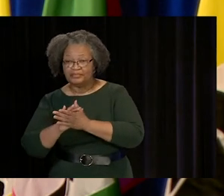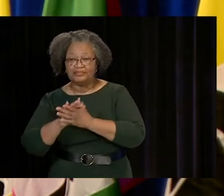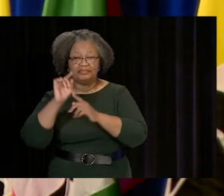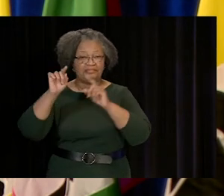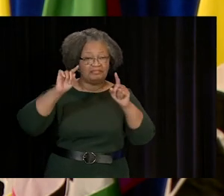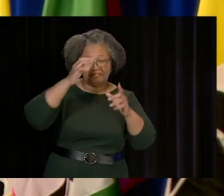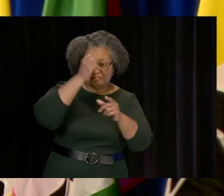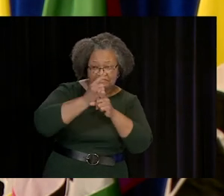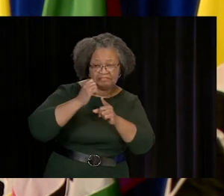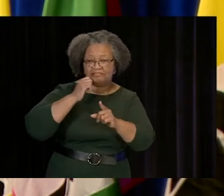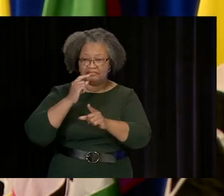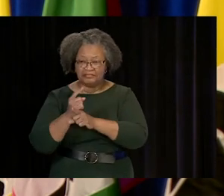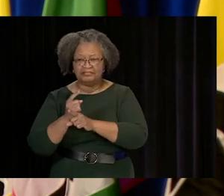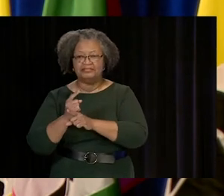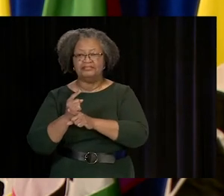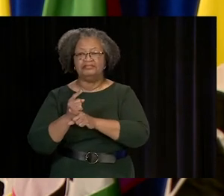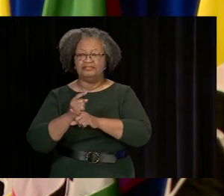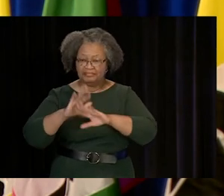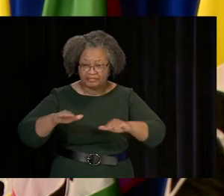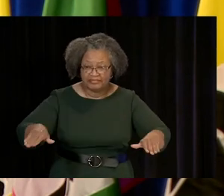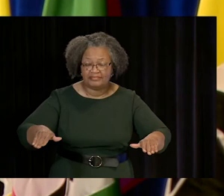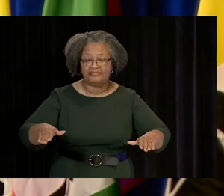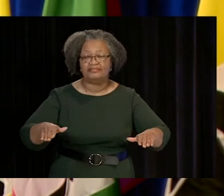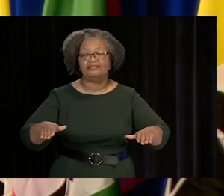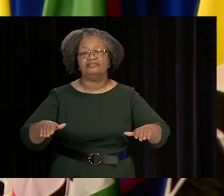THEY COULD NOT HAVE ACHIEVED THEIR DREAMS WITHOUT YOU.